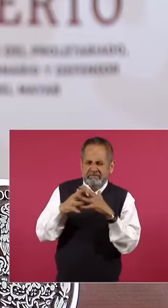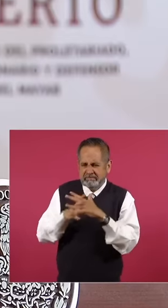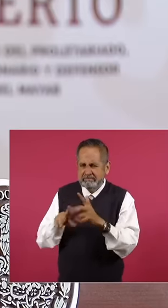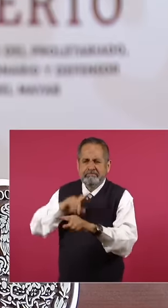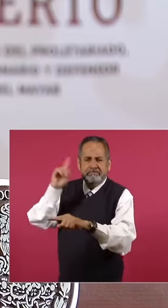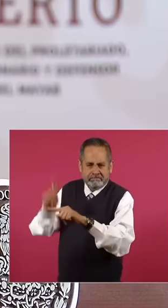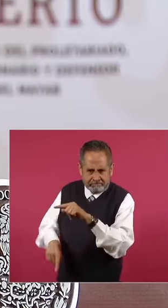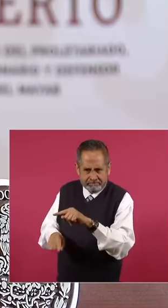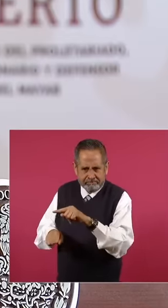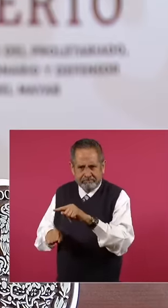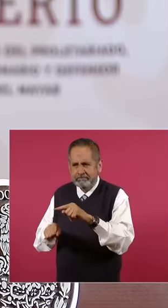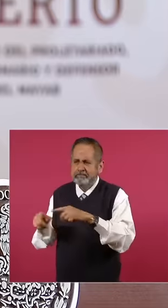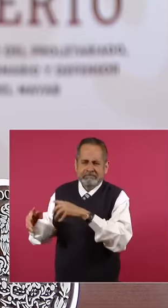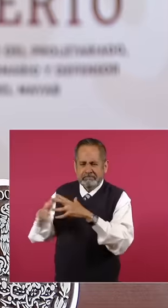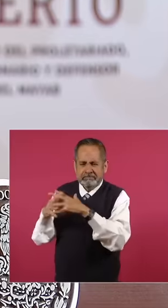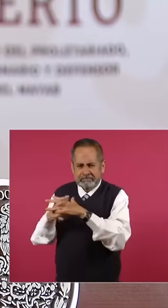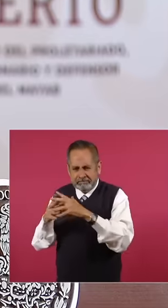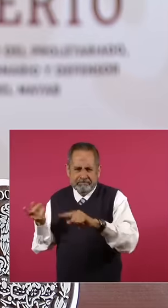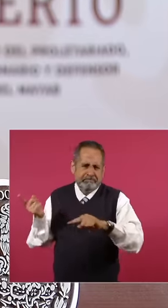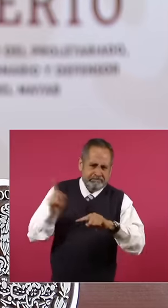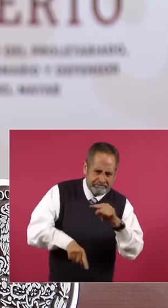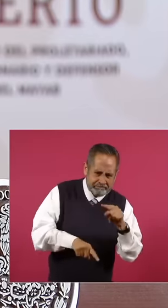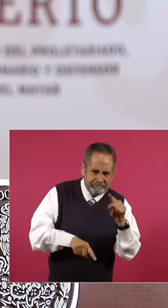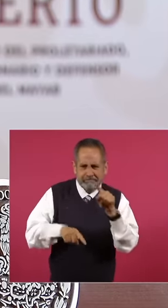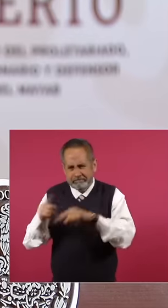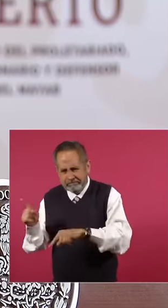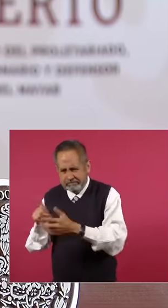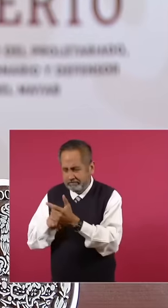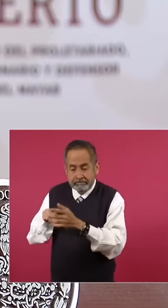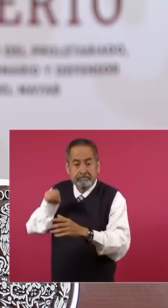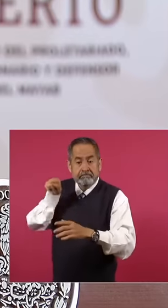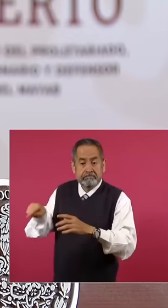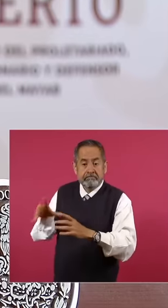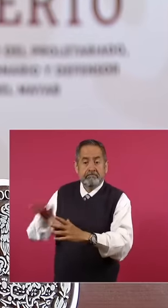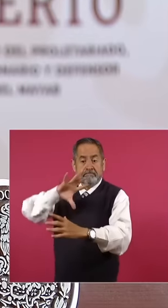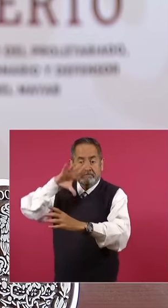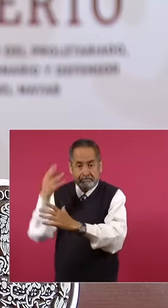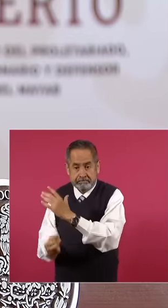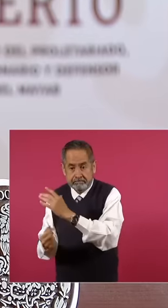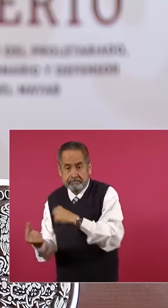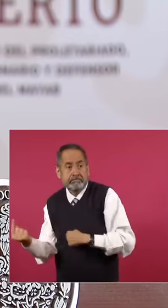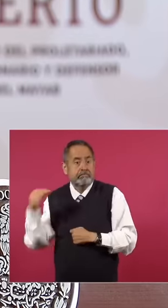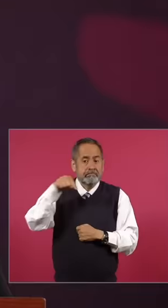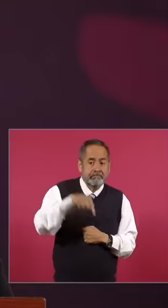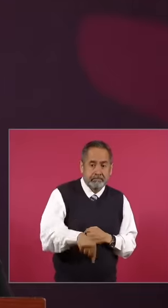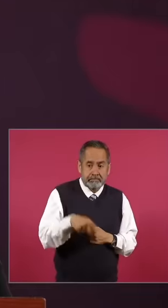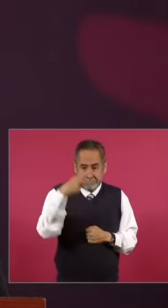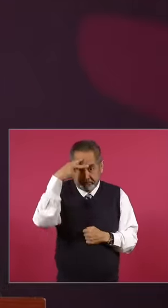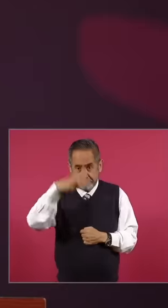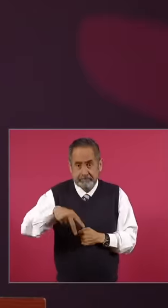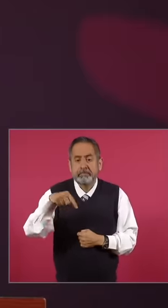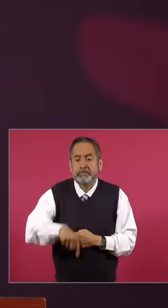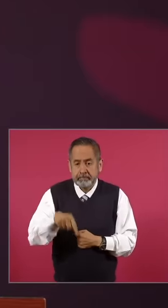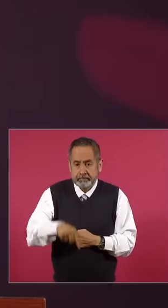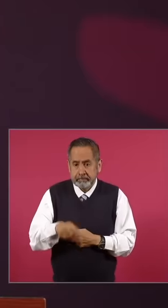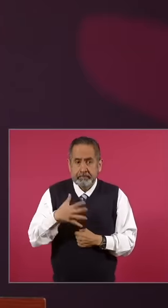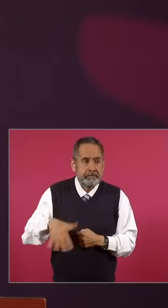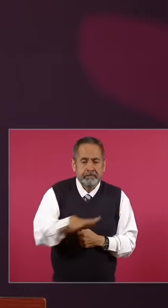overthrow of another, there were purges. internal affairs and he escapes and escapes to Mexico and here eh he is murdered